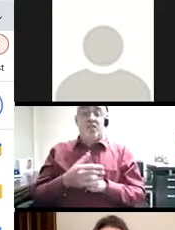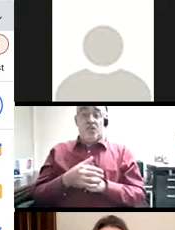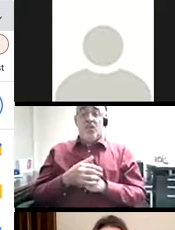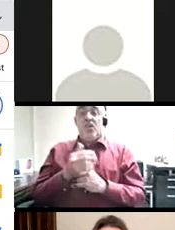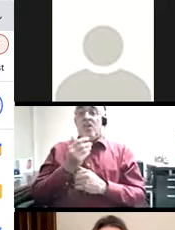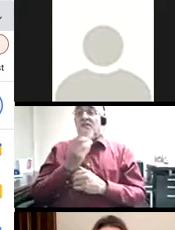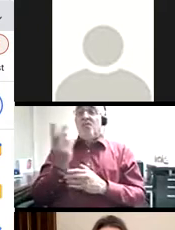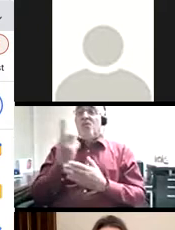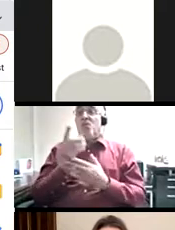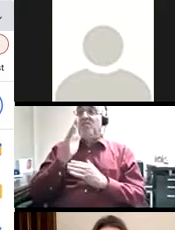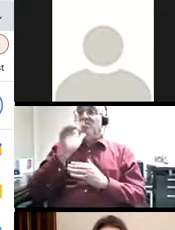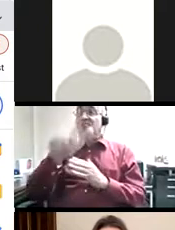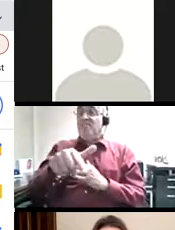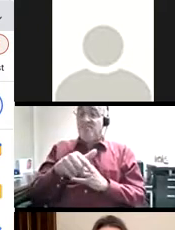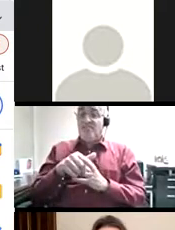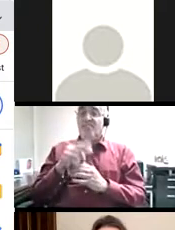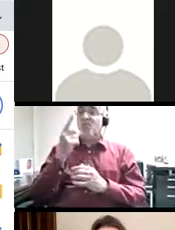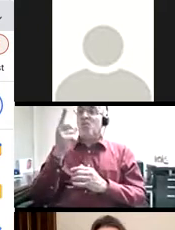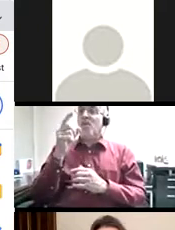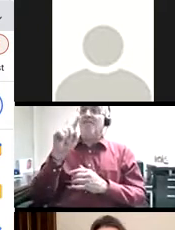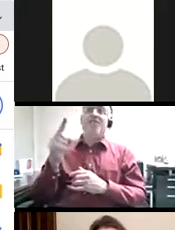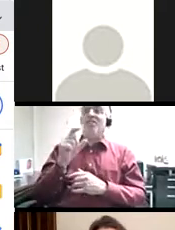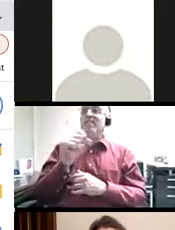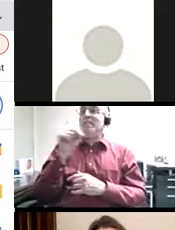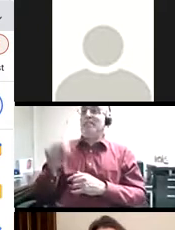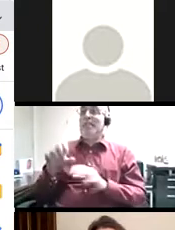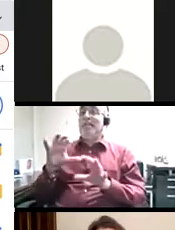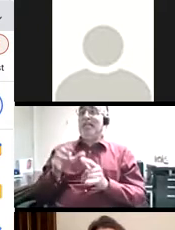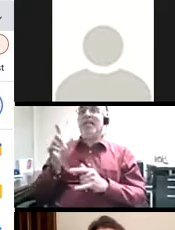After that process, a few weeks later, a first semester student shared with the